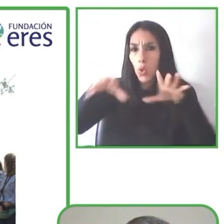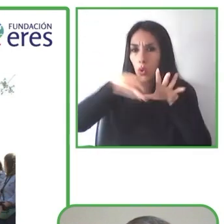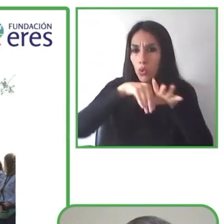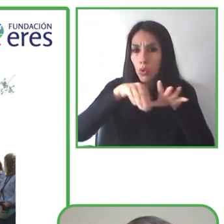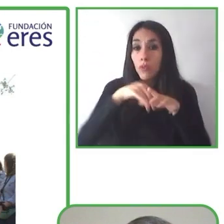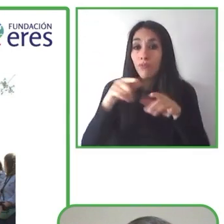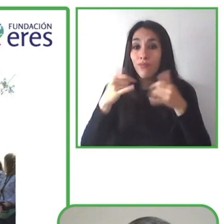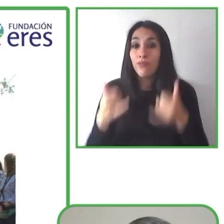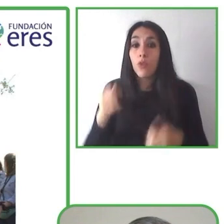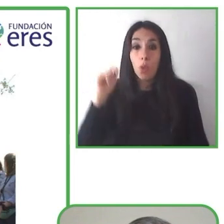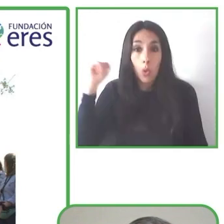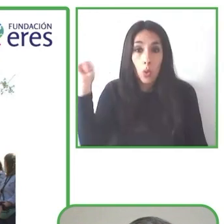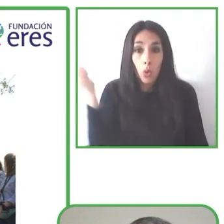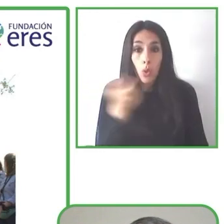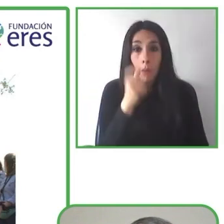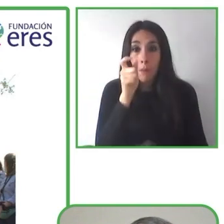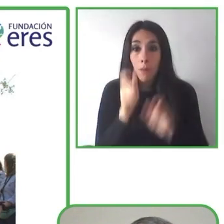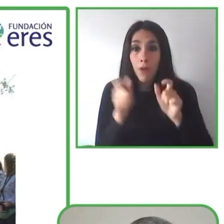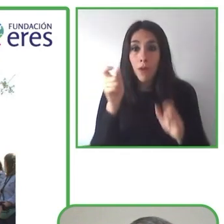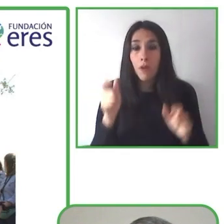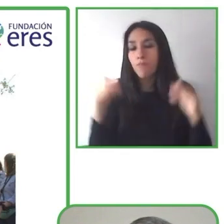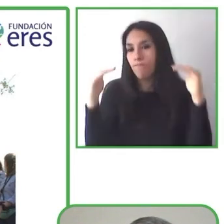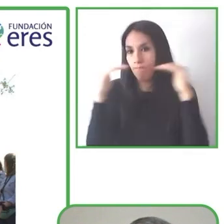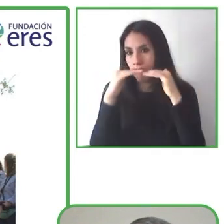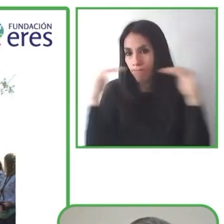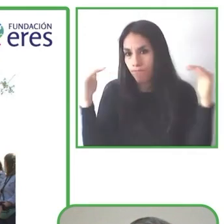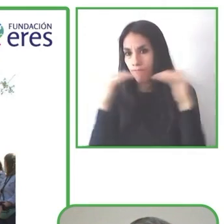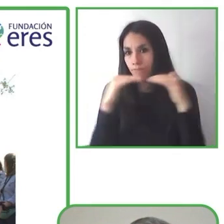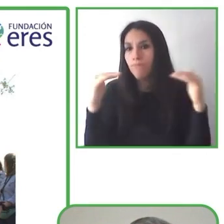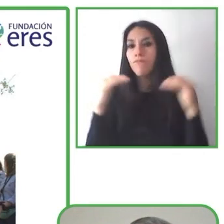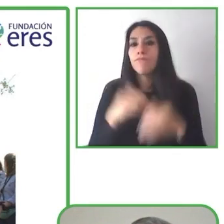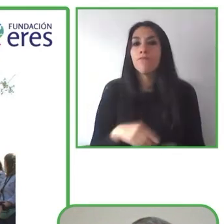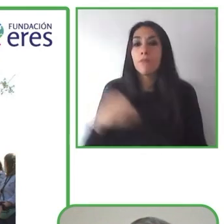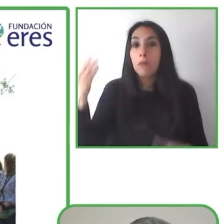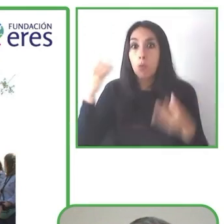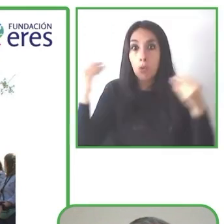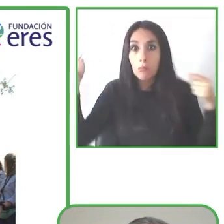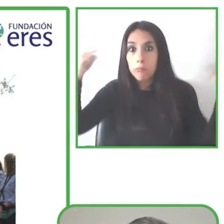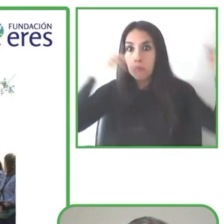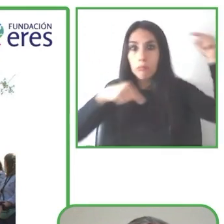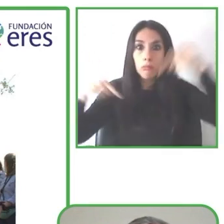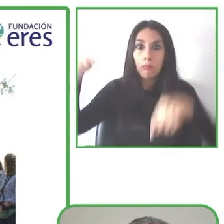not just people with disabilities, but everyone in their families as well,